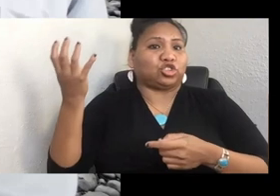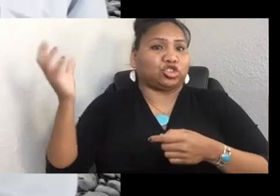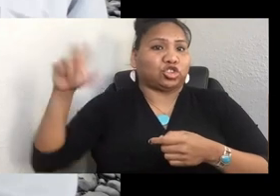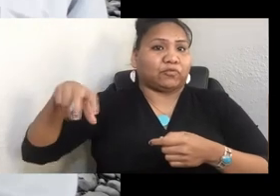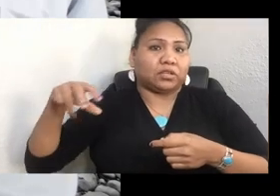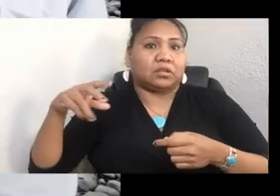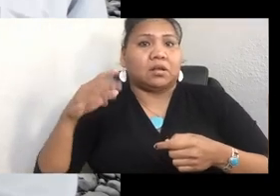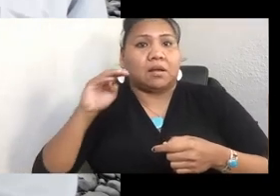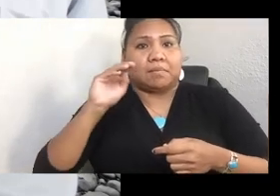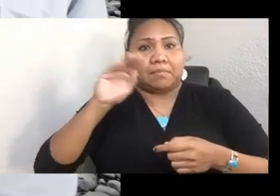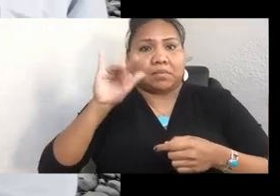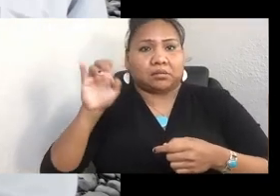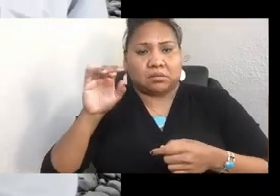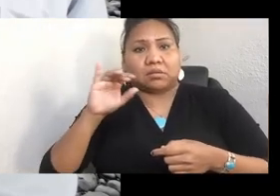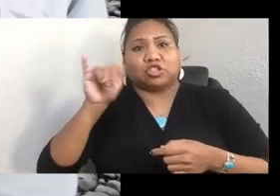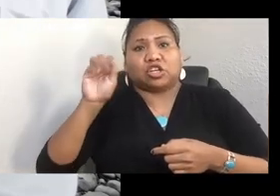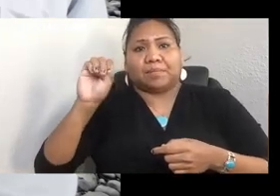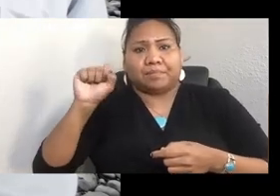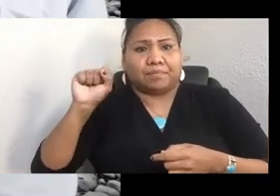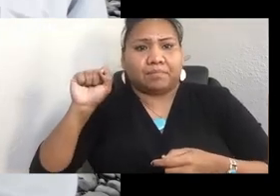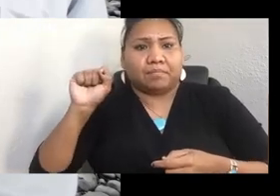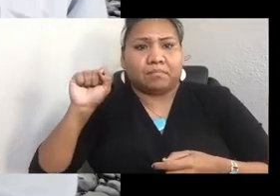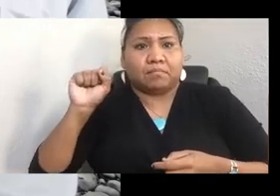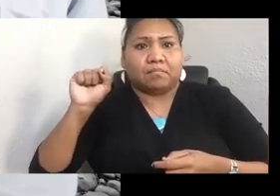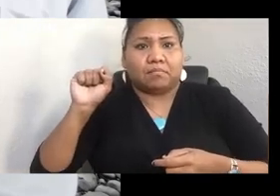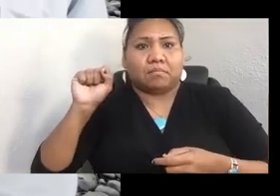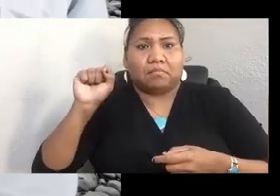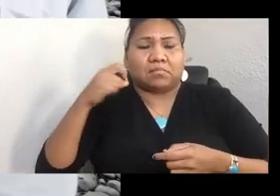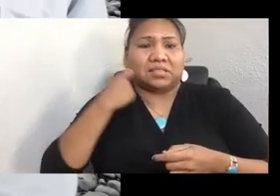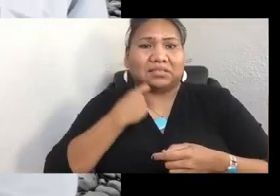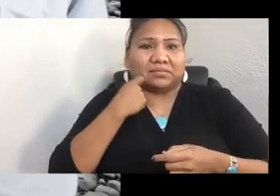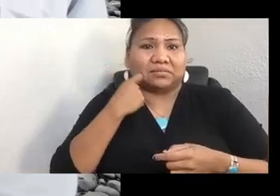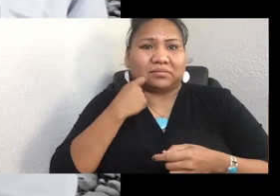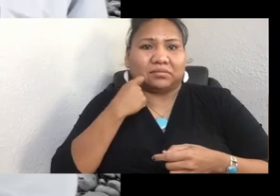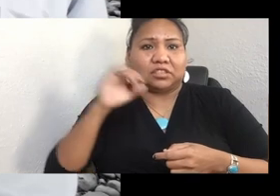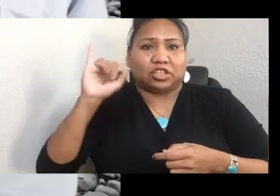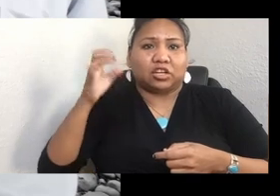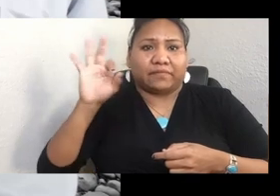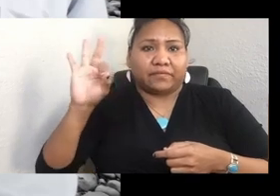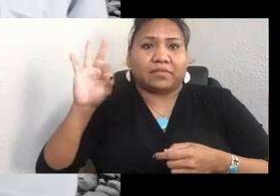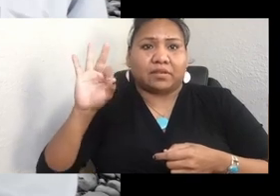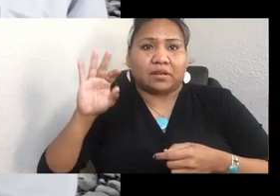Chief Bill James recently went on to the spirit world, and I'll miss him. I really will. And so I really wanted to take a moment